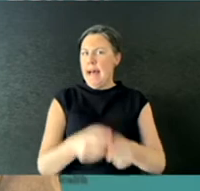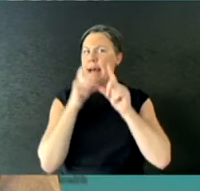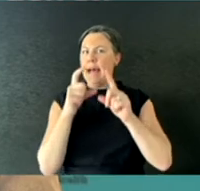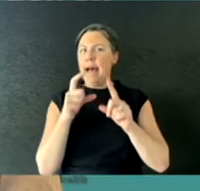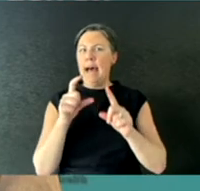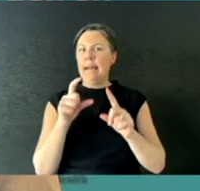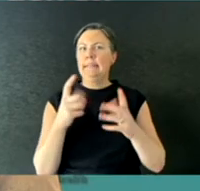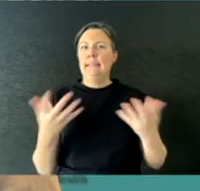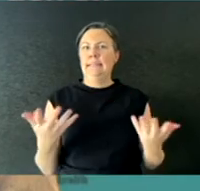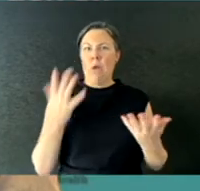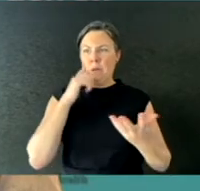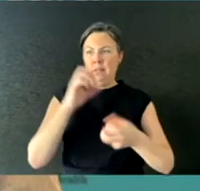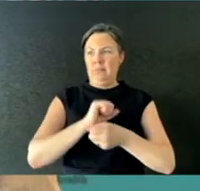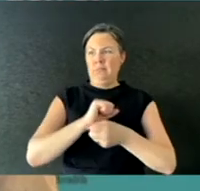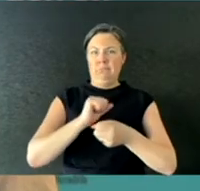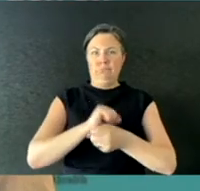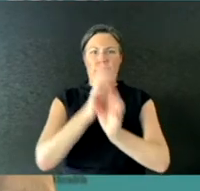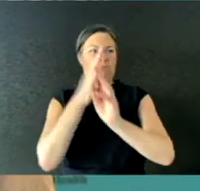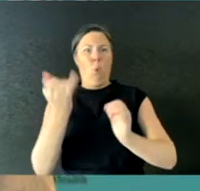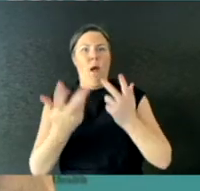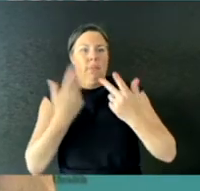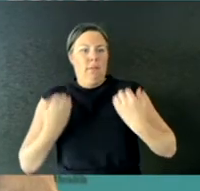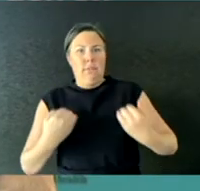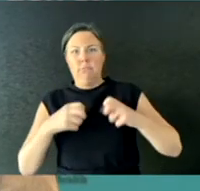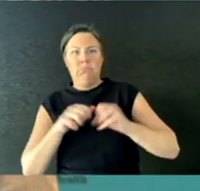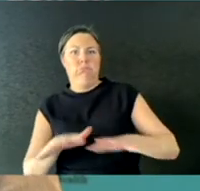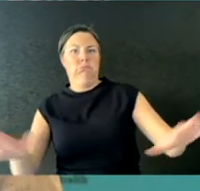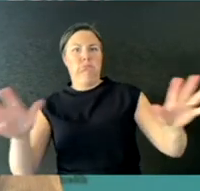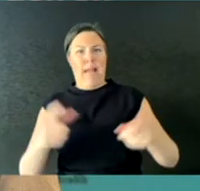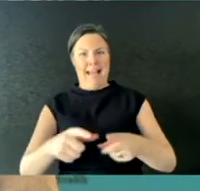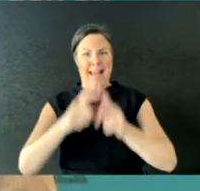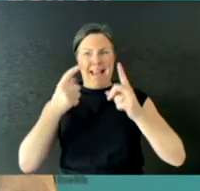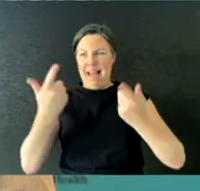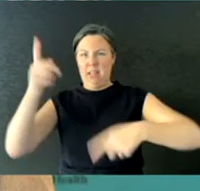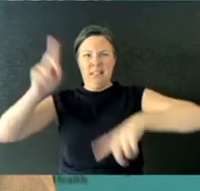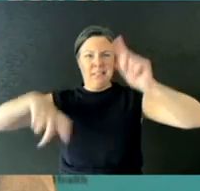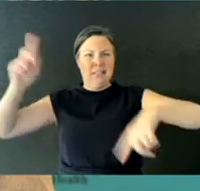a pandemic. In Australia, only South Australia had respiratory protection programs and fit testing prior